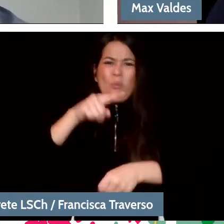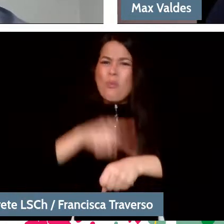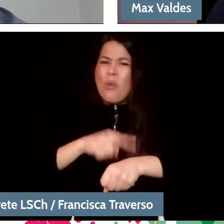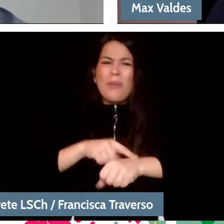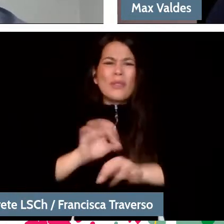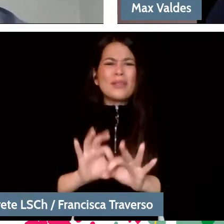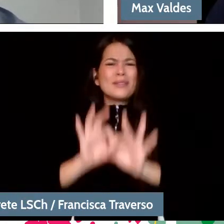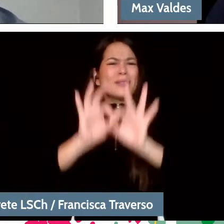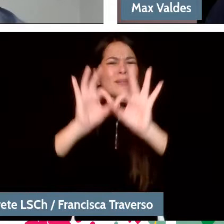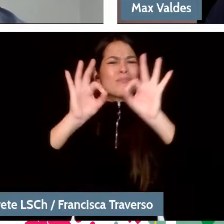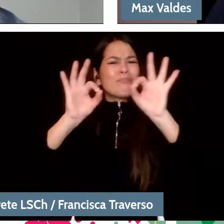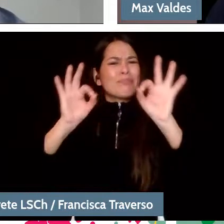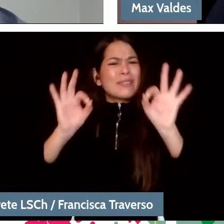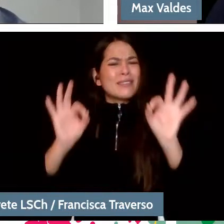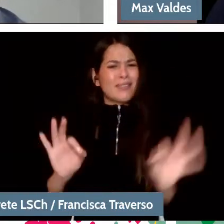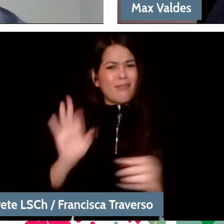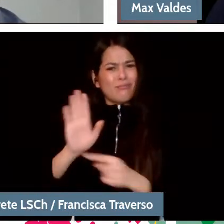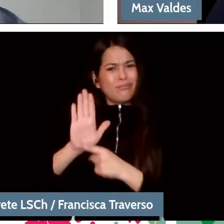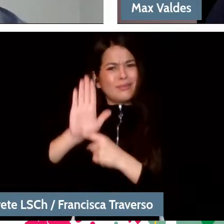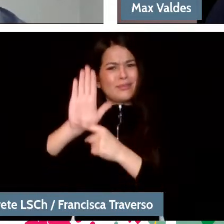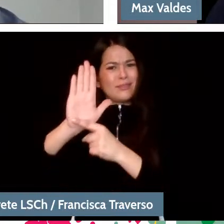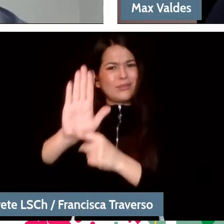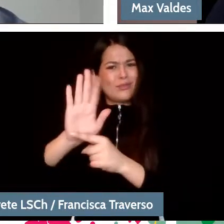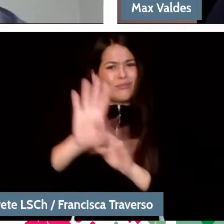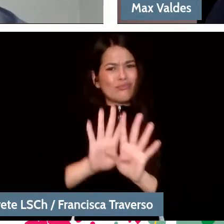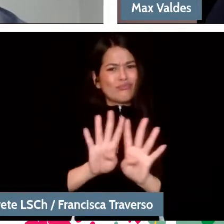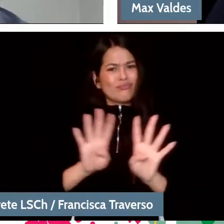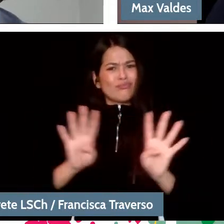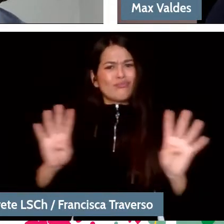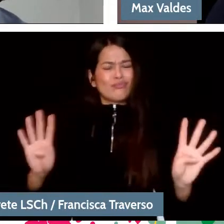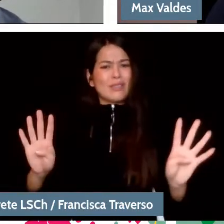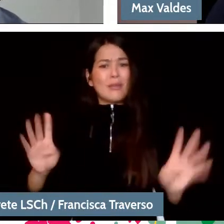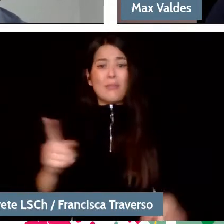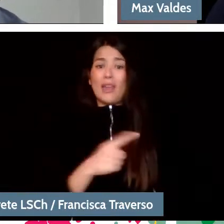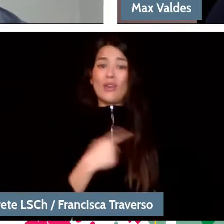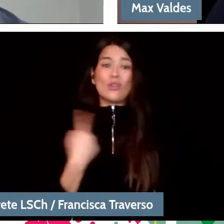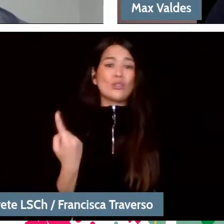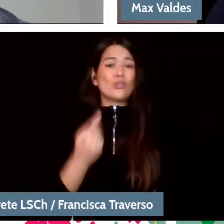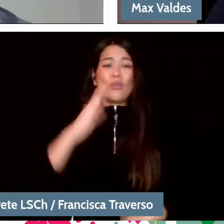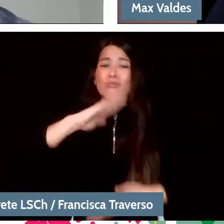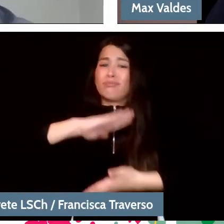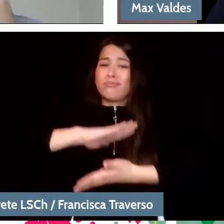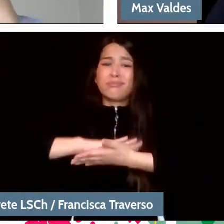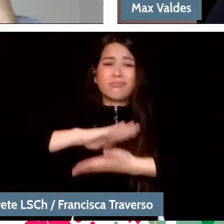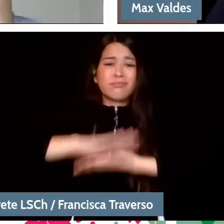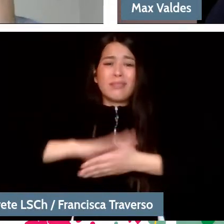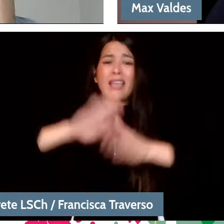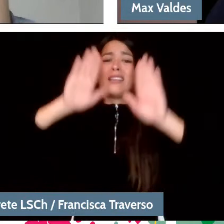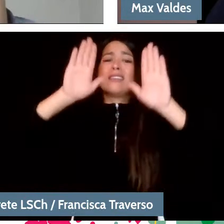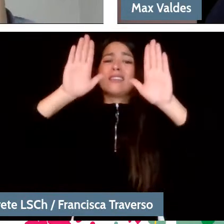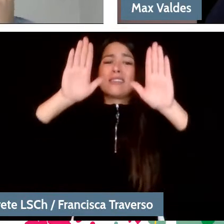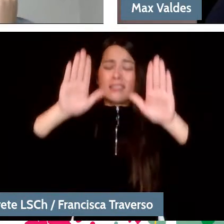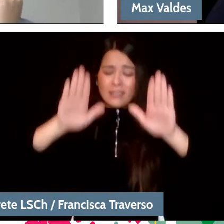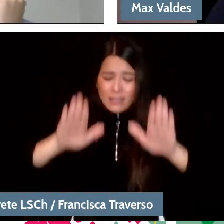And for us, it is a ceremony. The fact that it is a ceremony implies that we are giving it importance